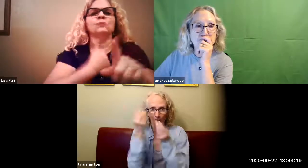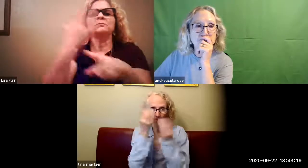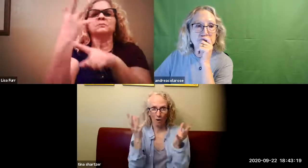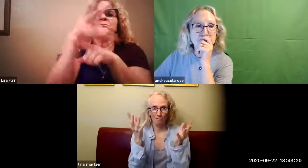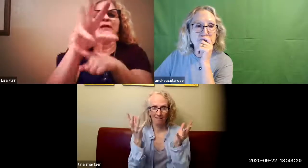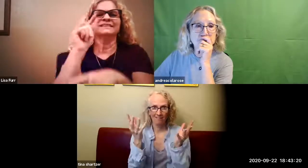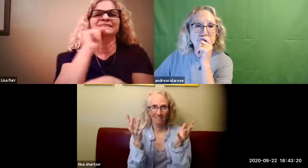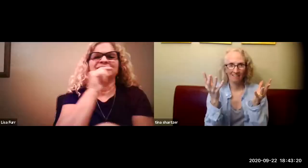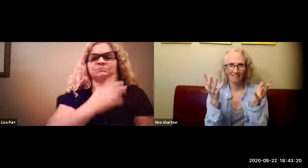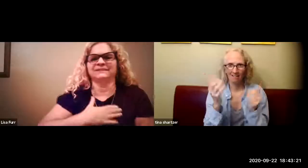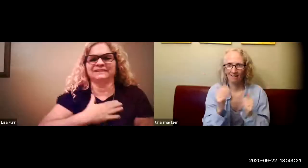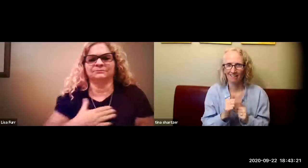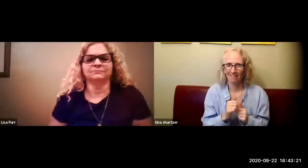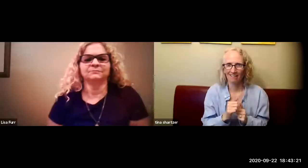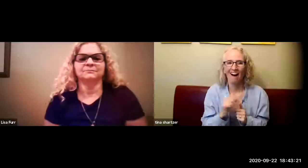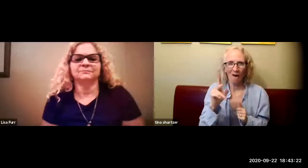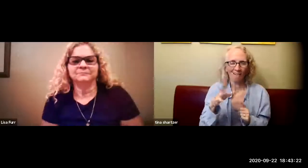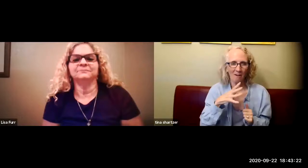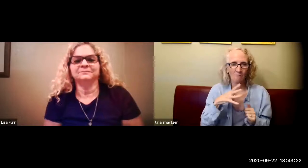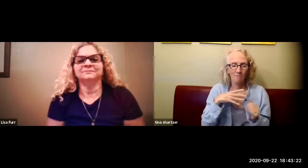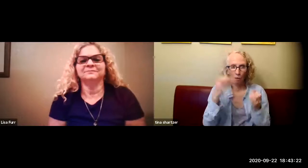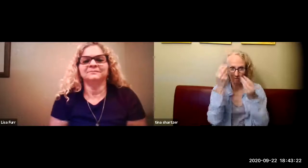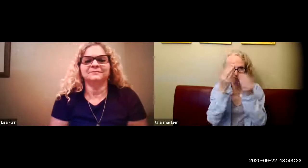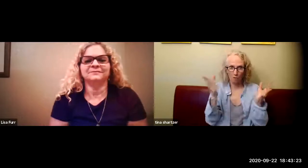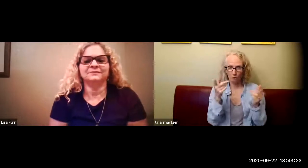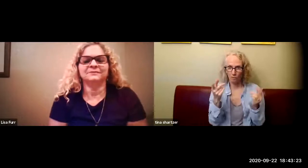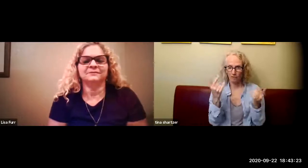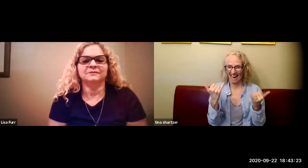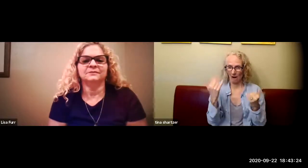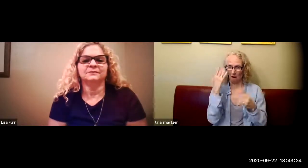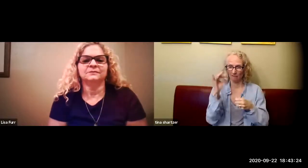talking i'm sorry about that